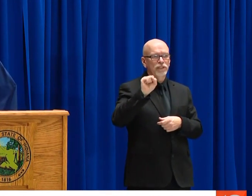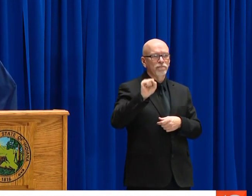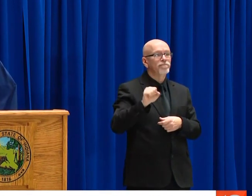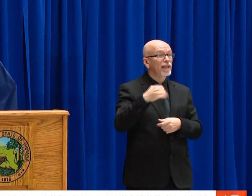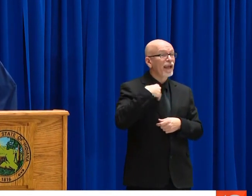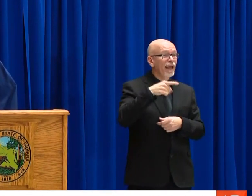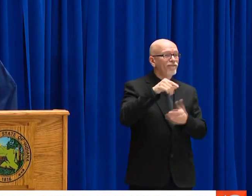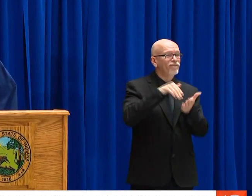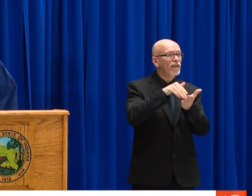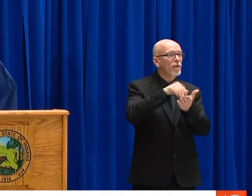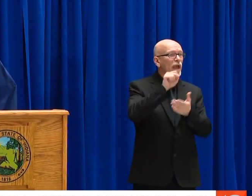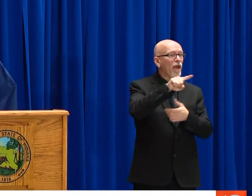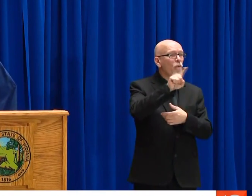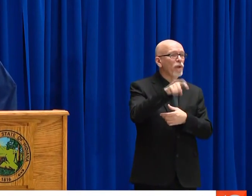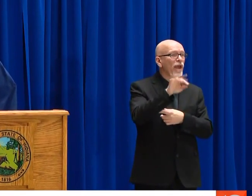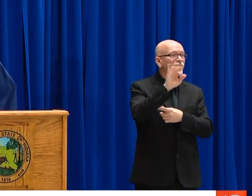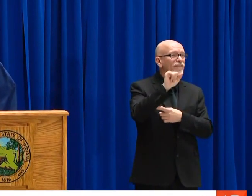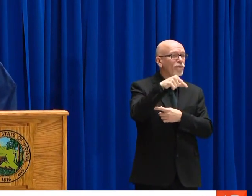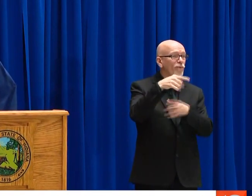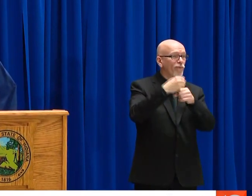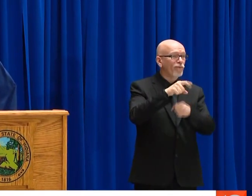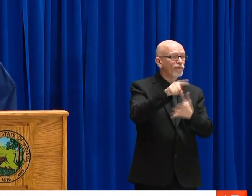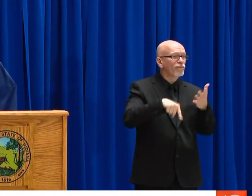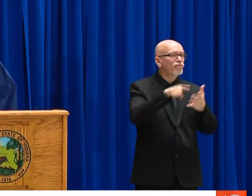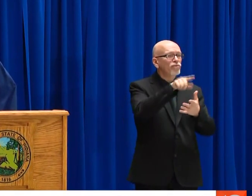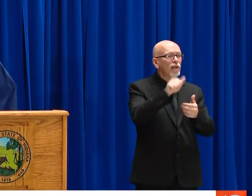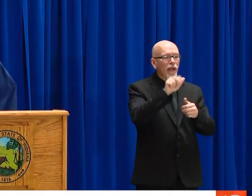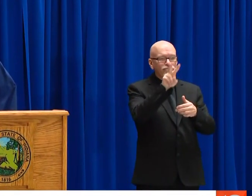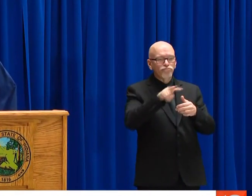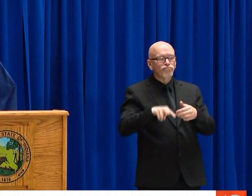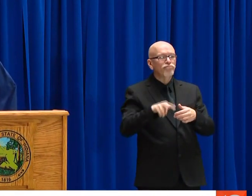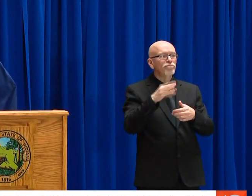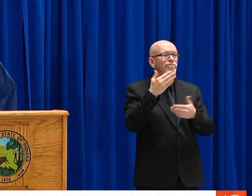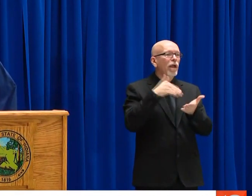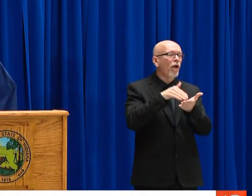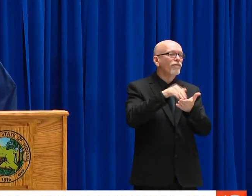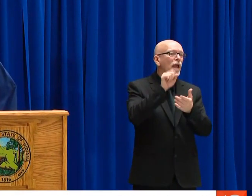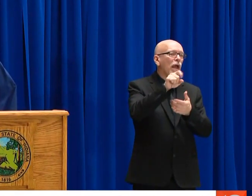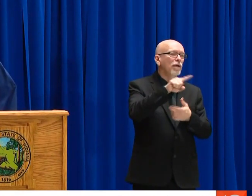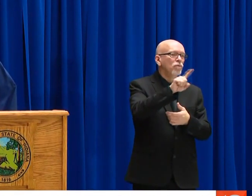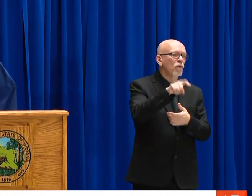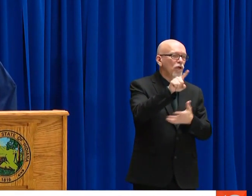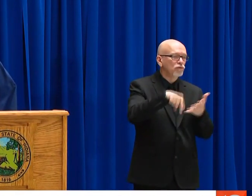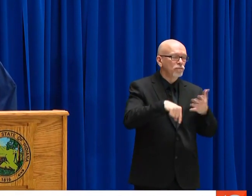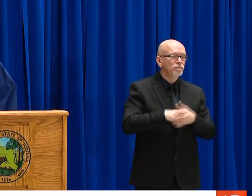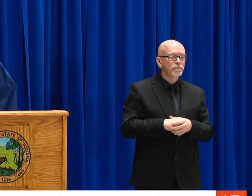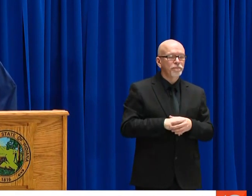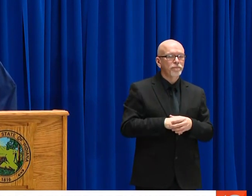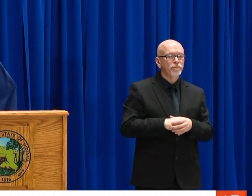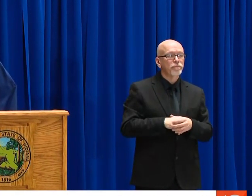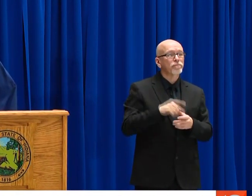EXECUTIVE ORDER AT IN.GOV/CRITICALINDUSTRIES. THERE'S AN FAQ PAGE THERE THAT